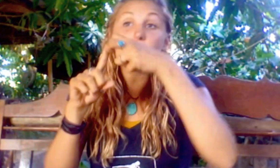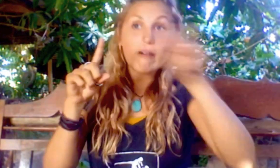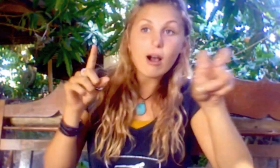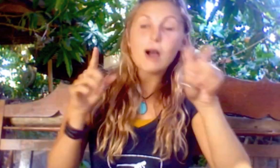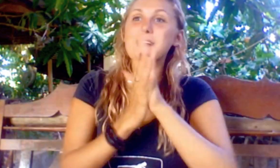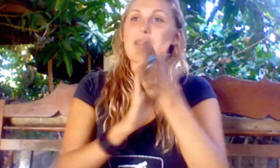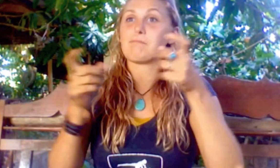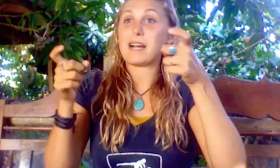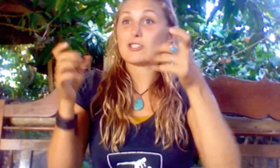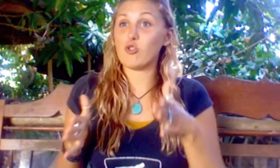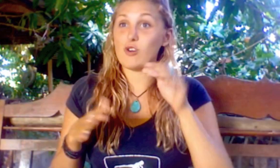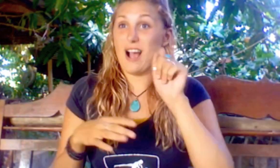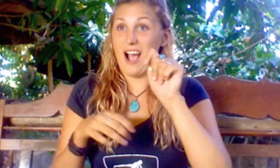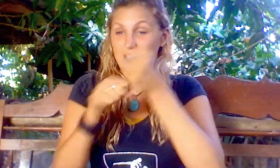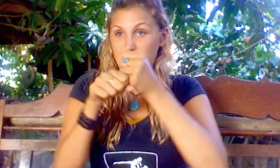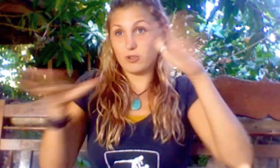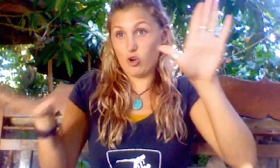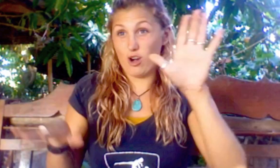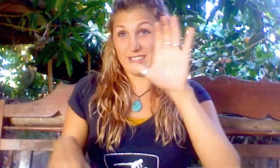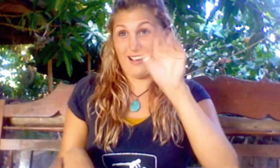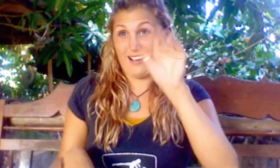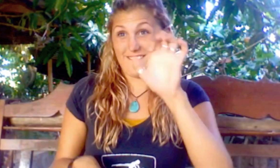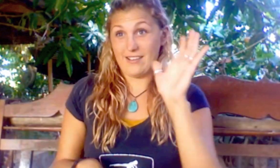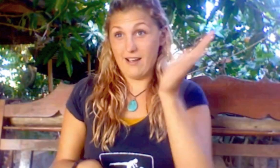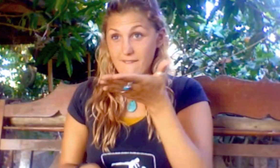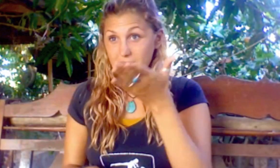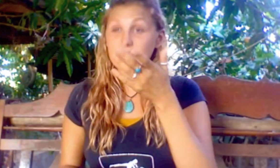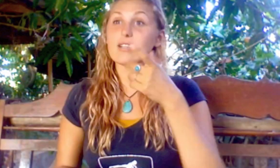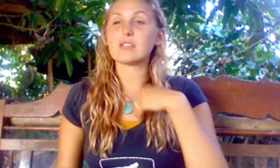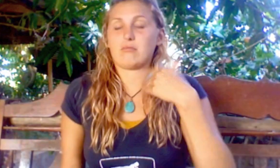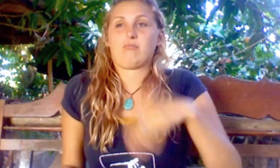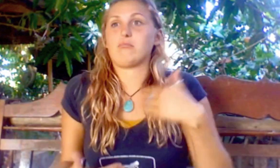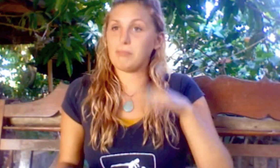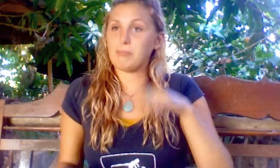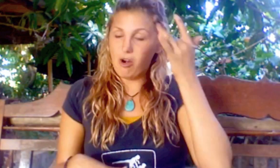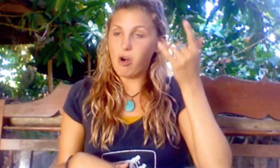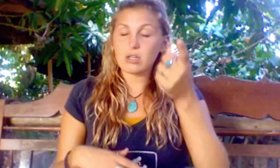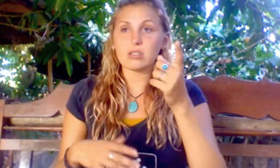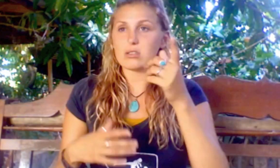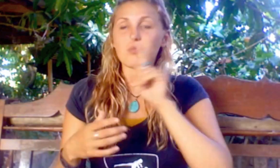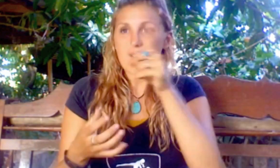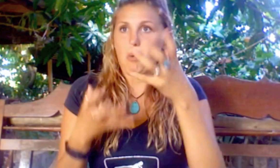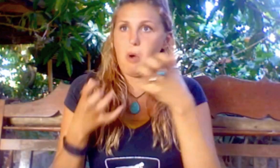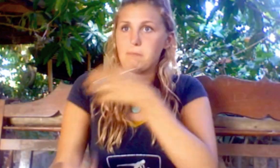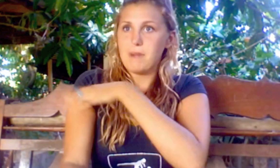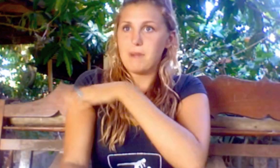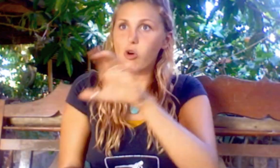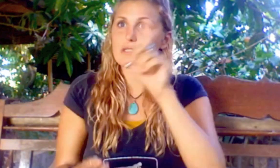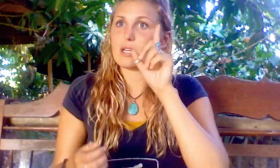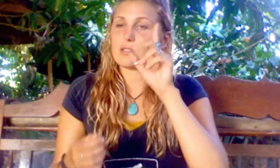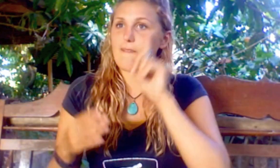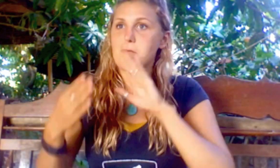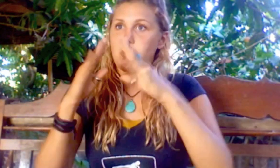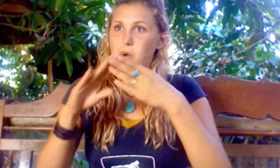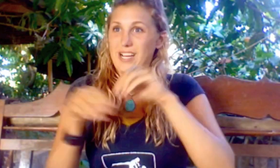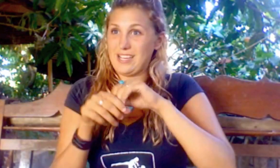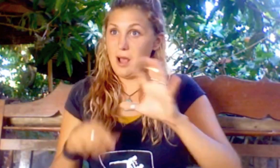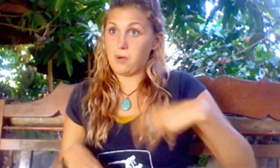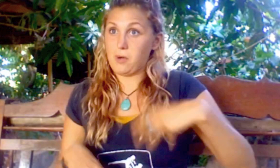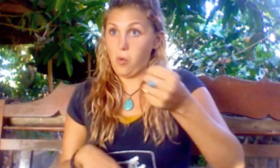became the manager for the cafe. I am so impressed with her due to the fact she wants to empower the deaf community here.